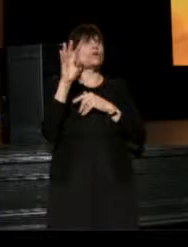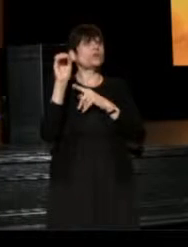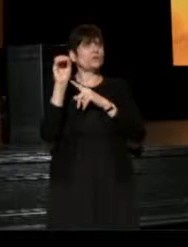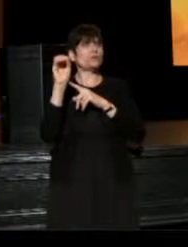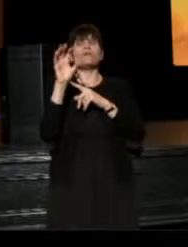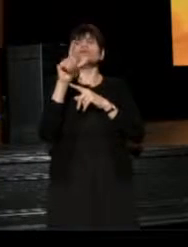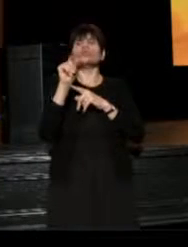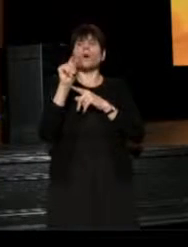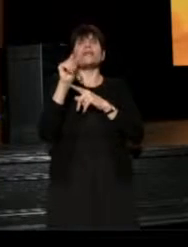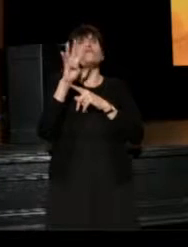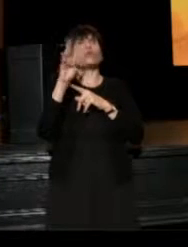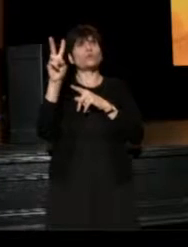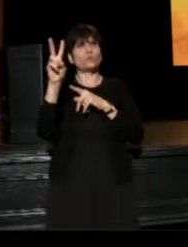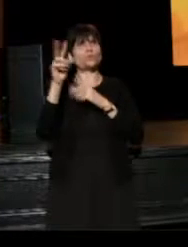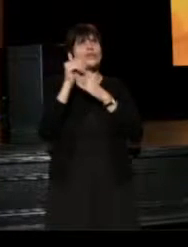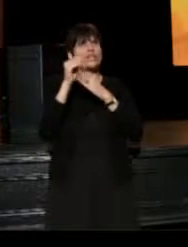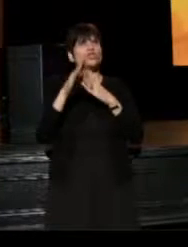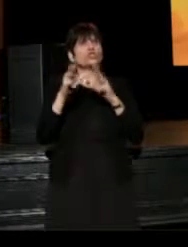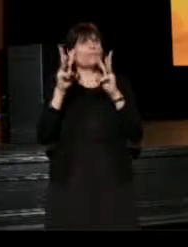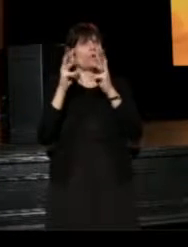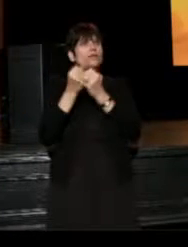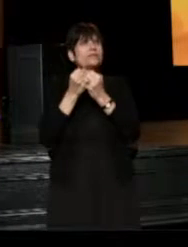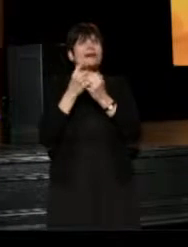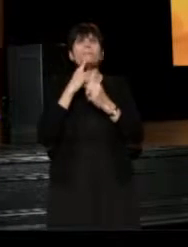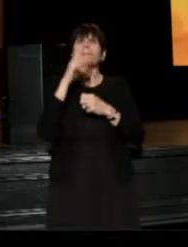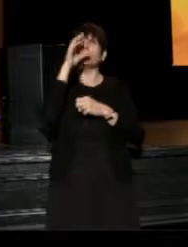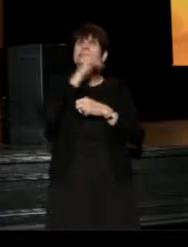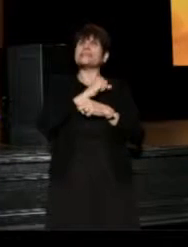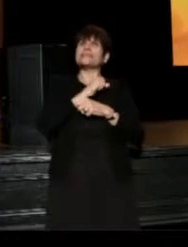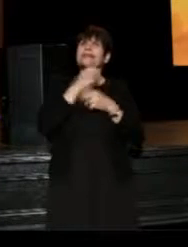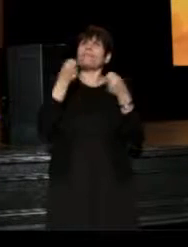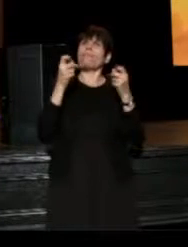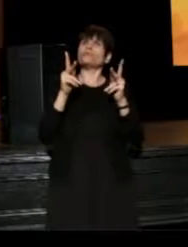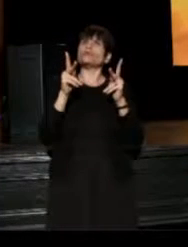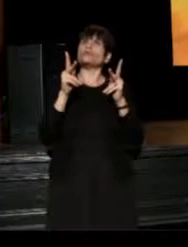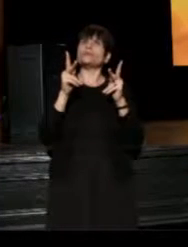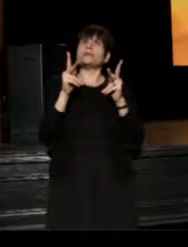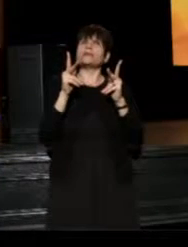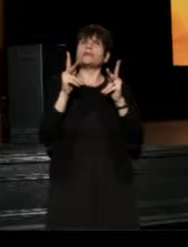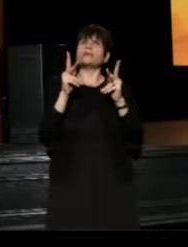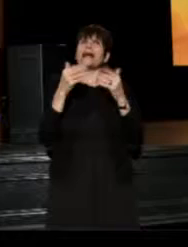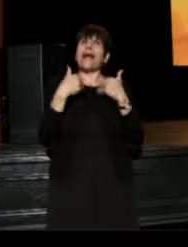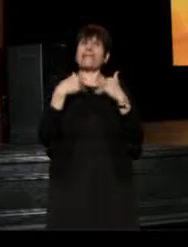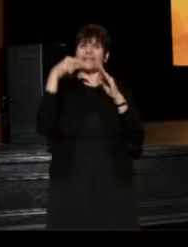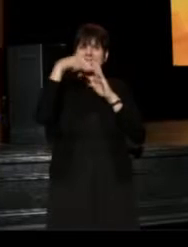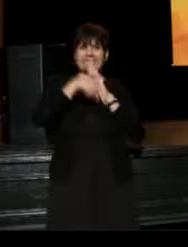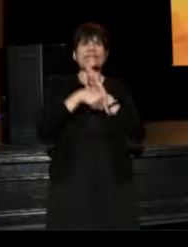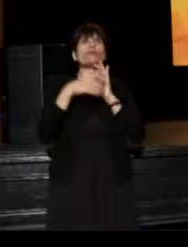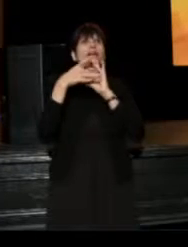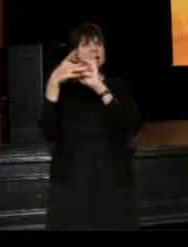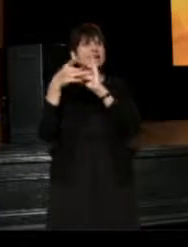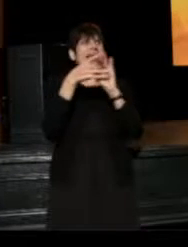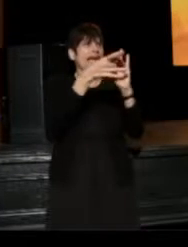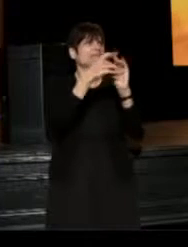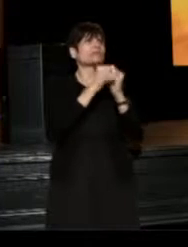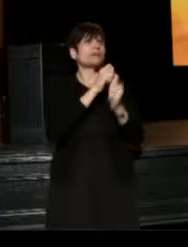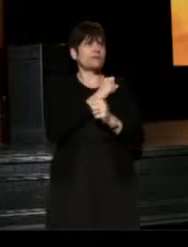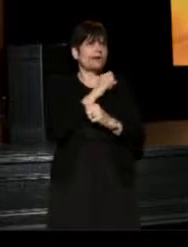And I realized that I was missing an opportunity to have a deeper engagement with some of my staff members.